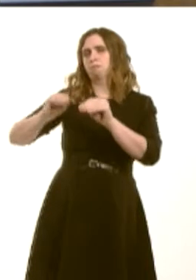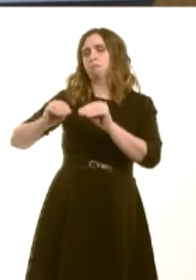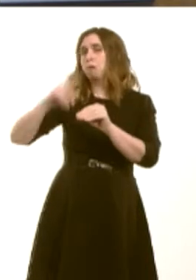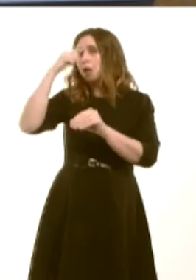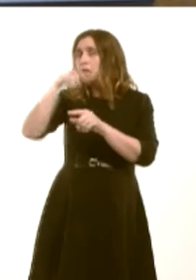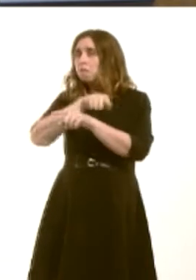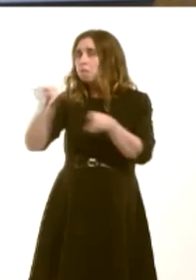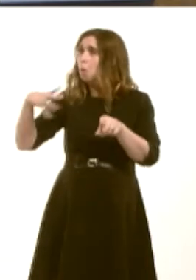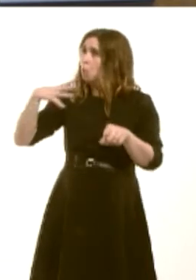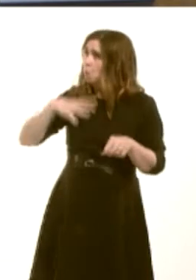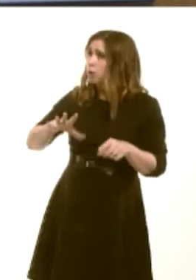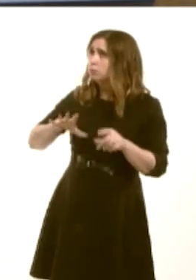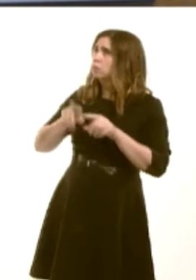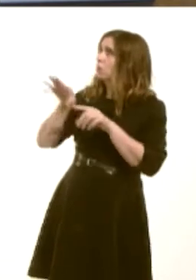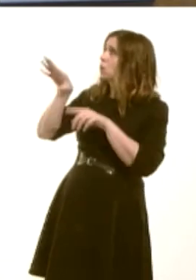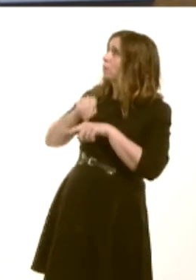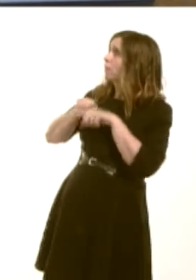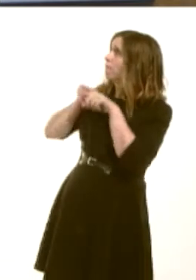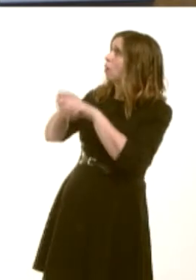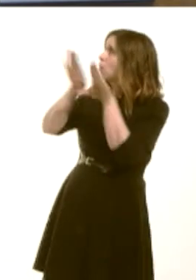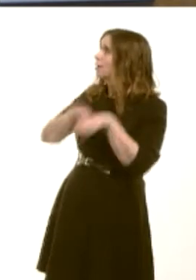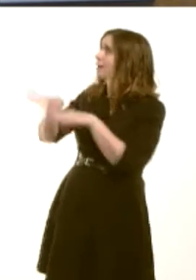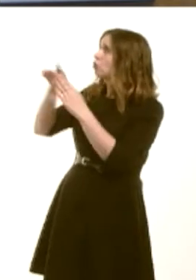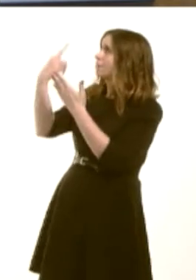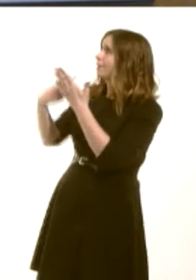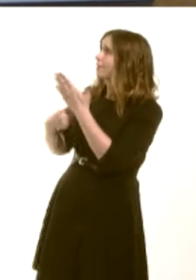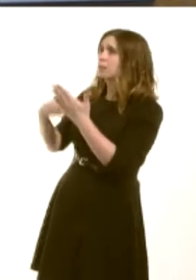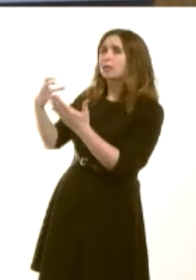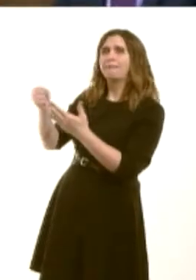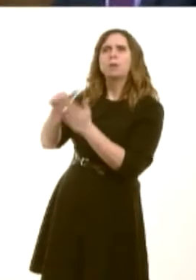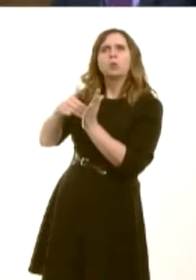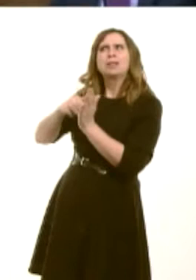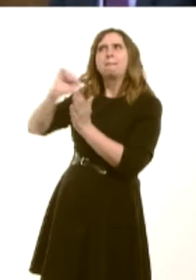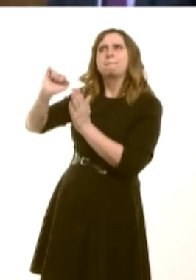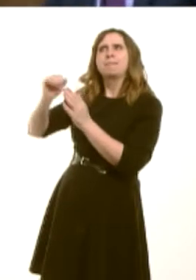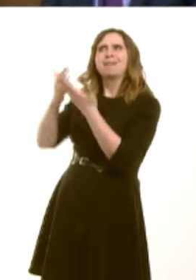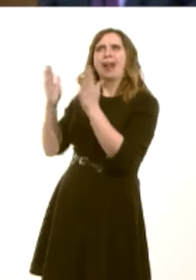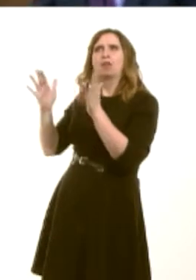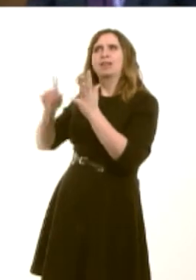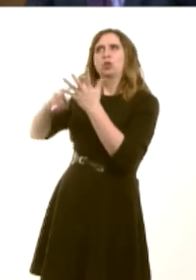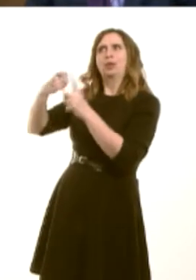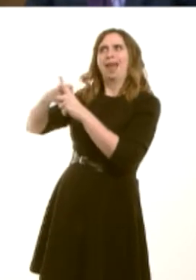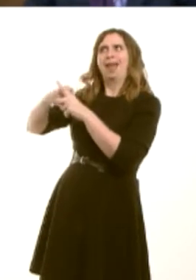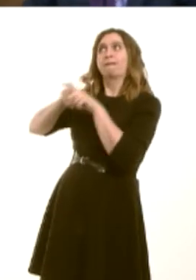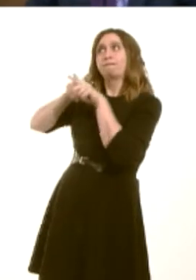demonstrates a willingness to work to the national standardsóin other words, to the accreditation scheme for museums and galleries in the United Kingdom. That assistance is